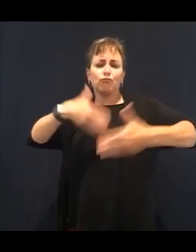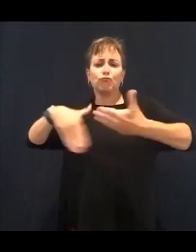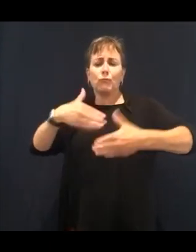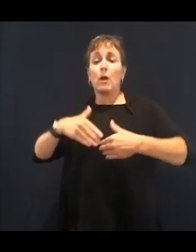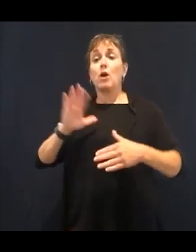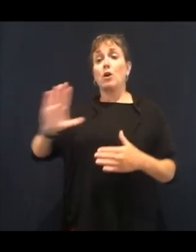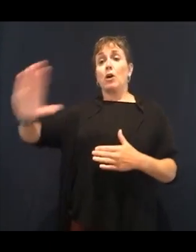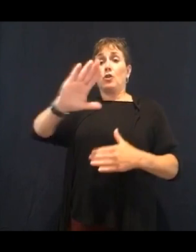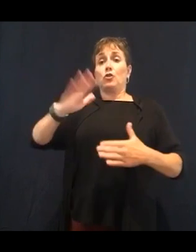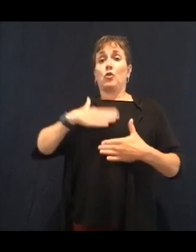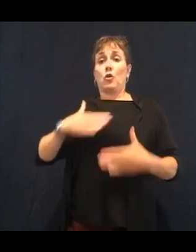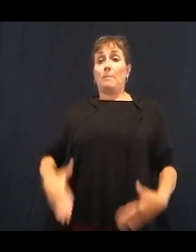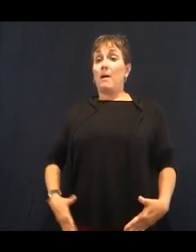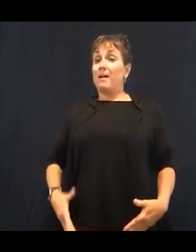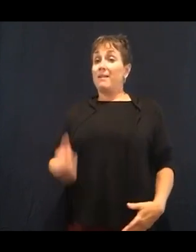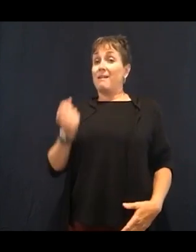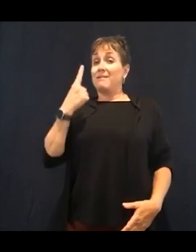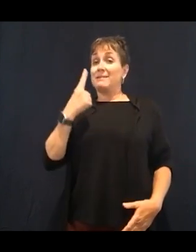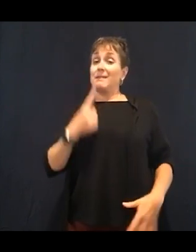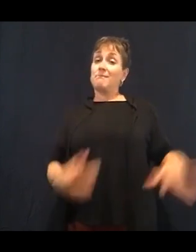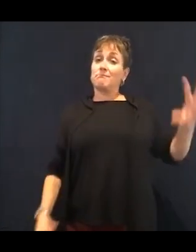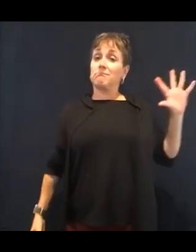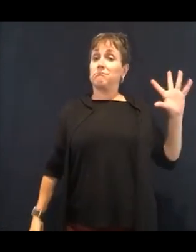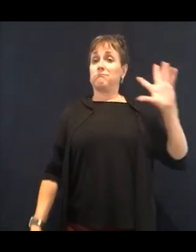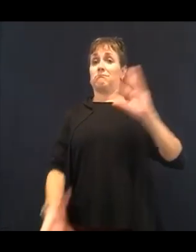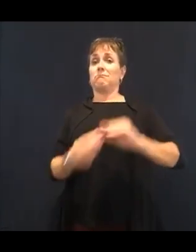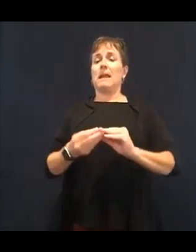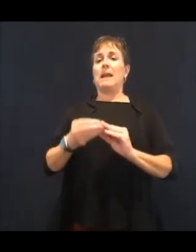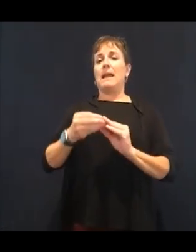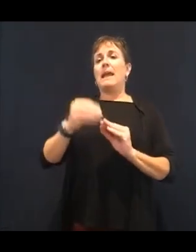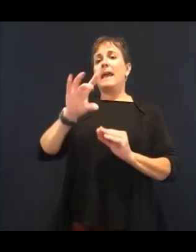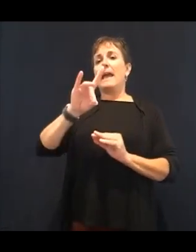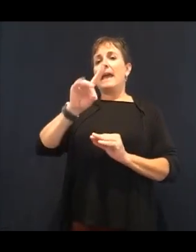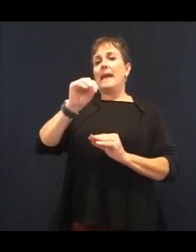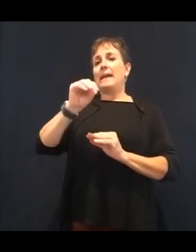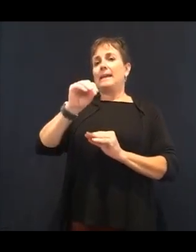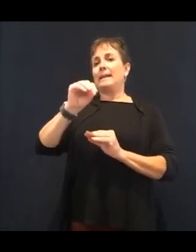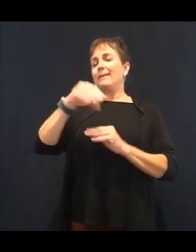has to have this your body formula, half your body weight in ounces